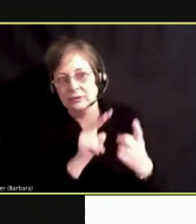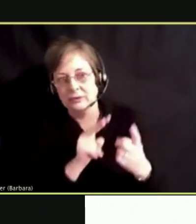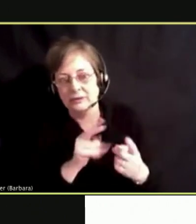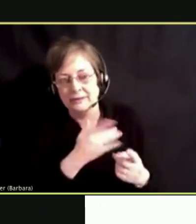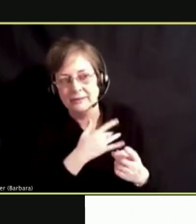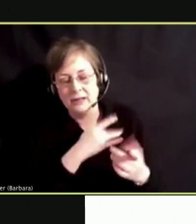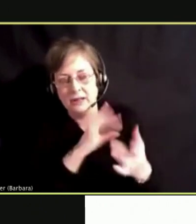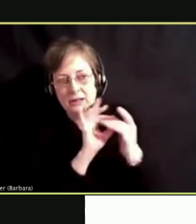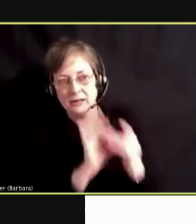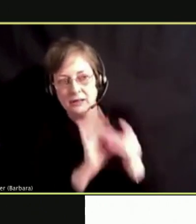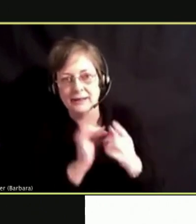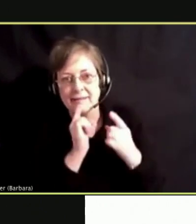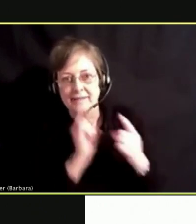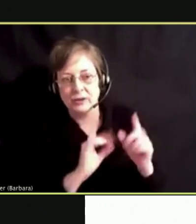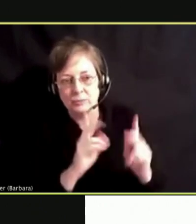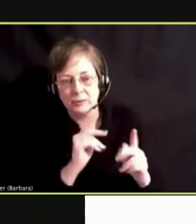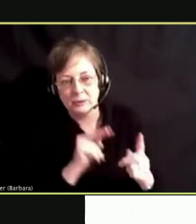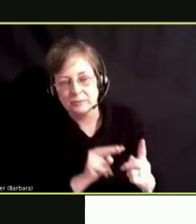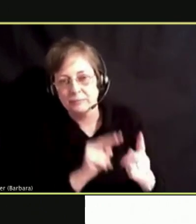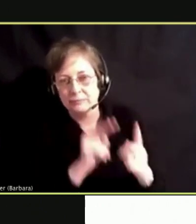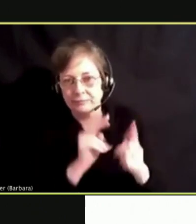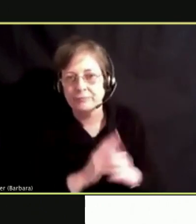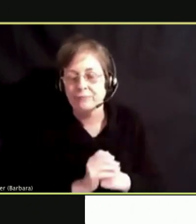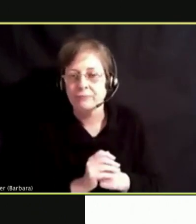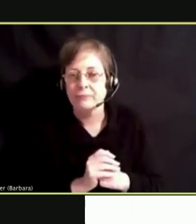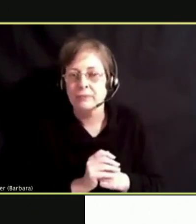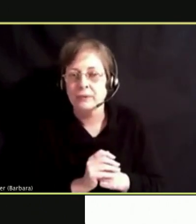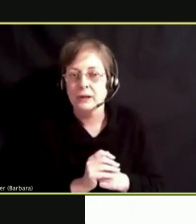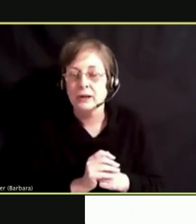PEOPLE THEY ADMIRE PARIS AND MOST IMPORTANTLY, SOCIAL MEDIA.